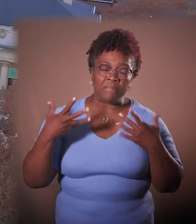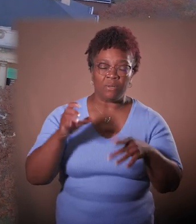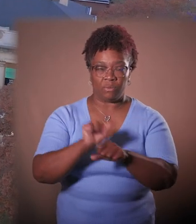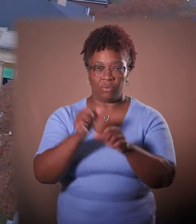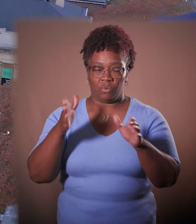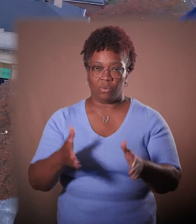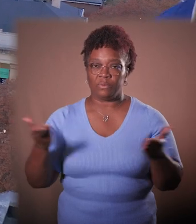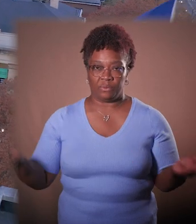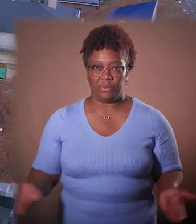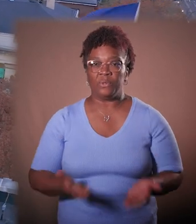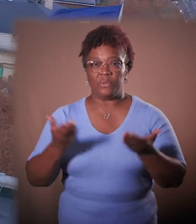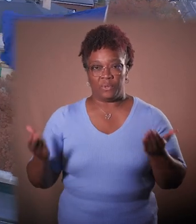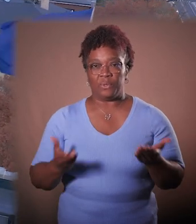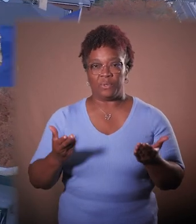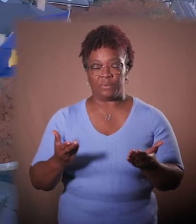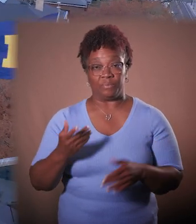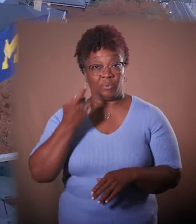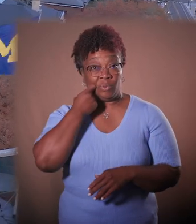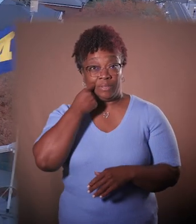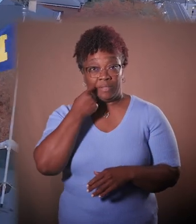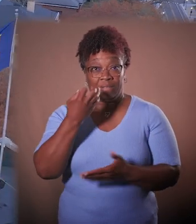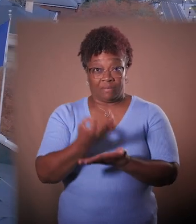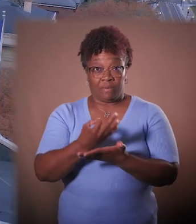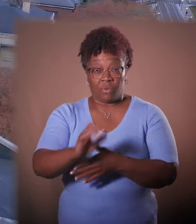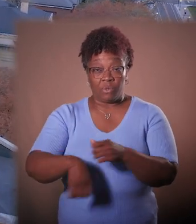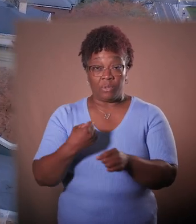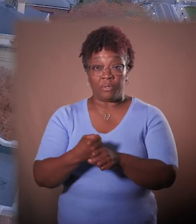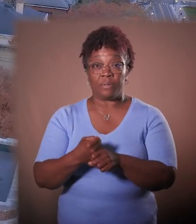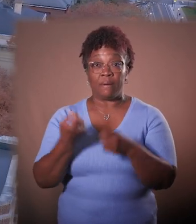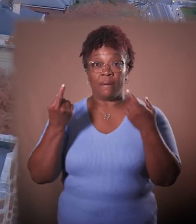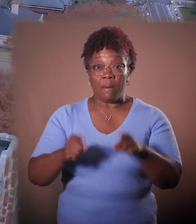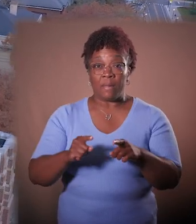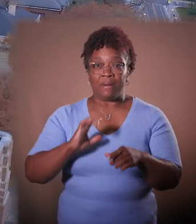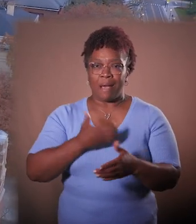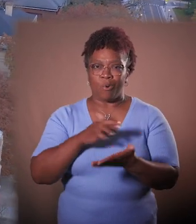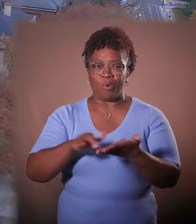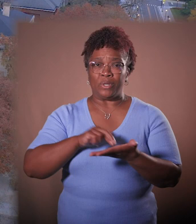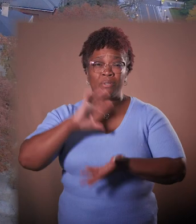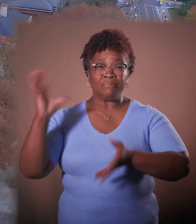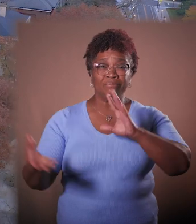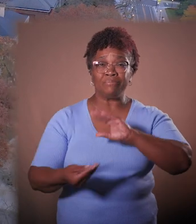U-M is one of the largest employers in Michigan. And this past fiscal year, our research enterprise contributed